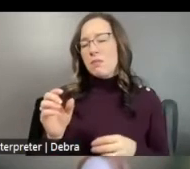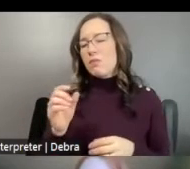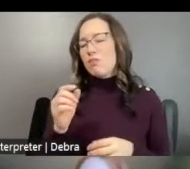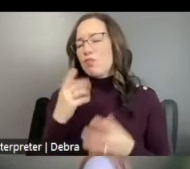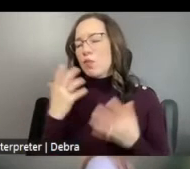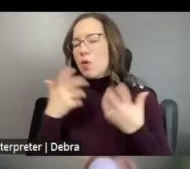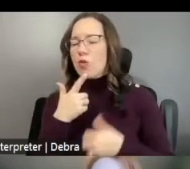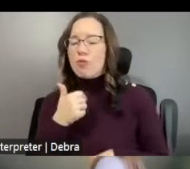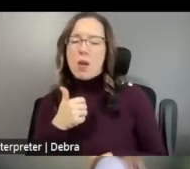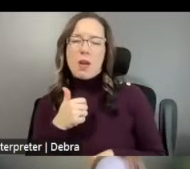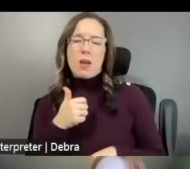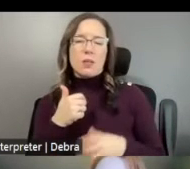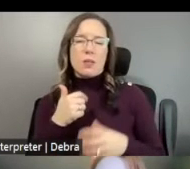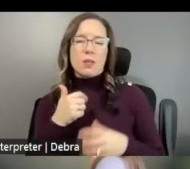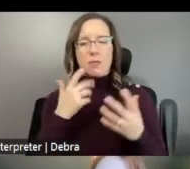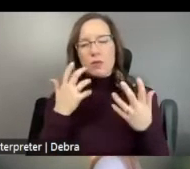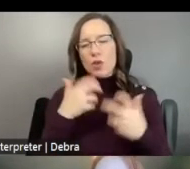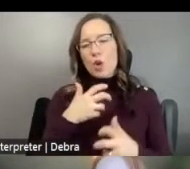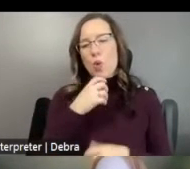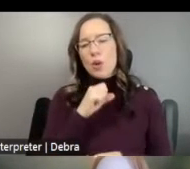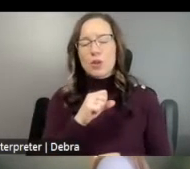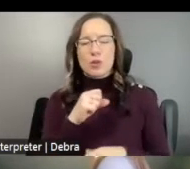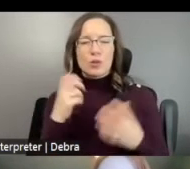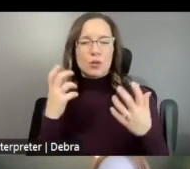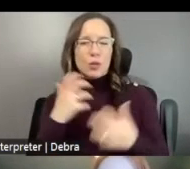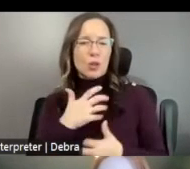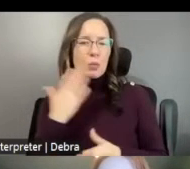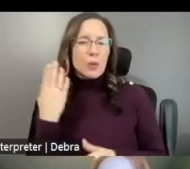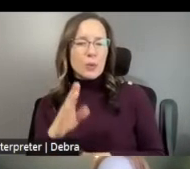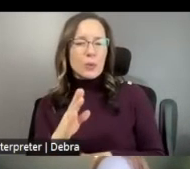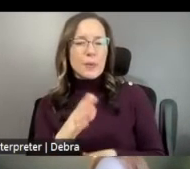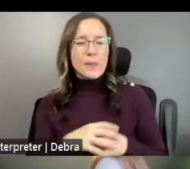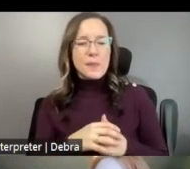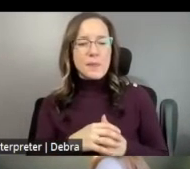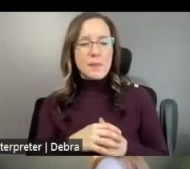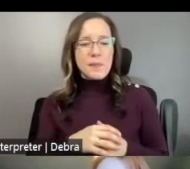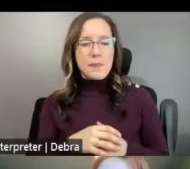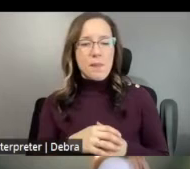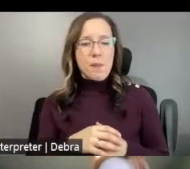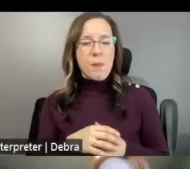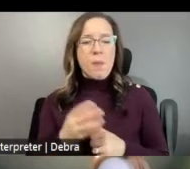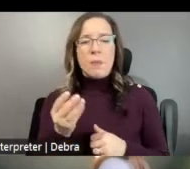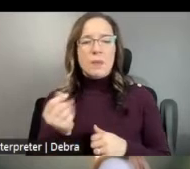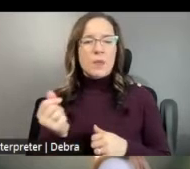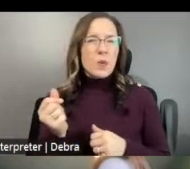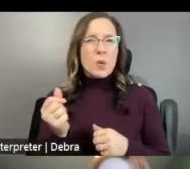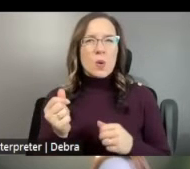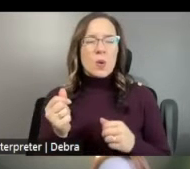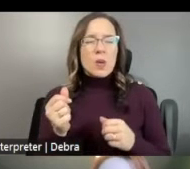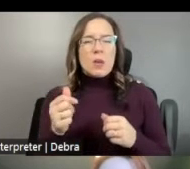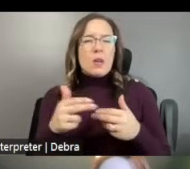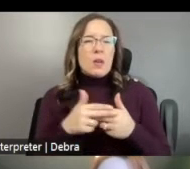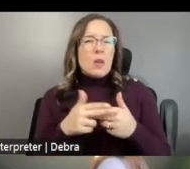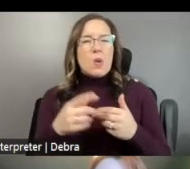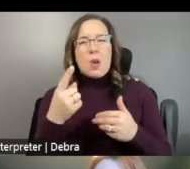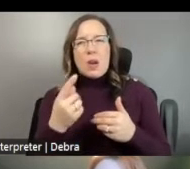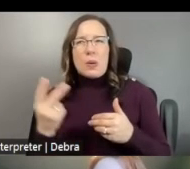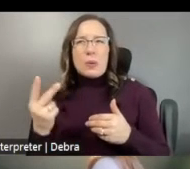RUSTS, DARKER BLUES, AND THERE ARE A COUPLE SLIDES WITH ONE OR TWO GRAPHICS. WE WILL BE COVERING ALL